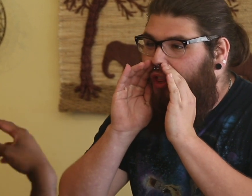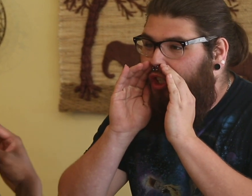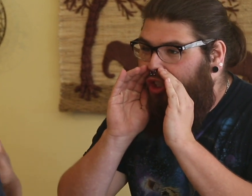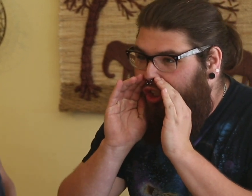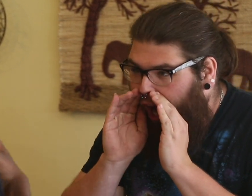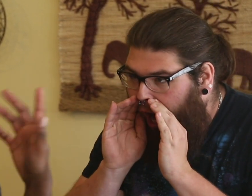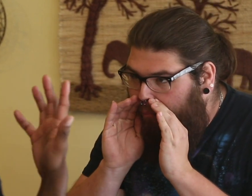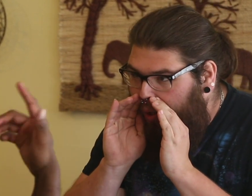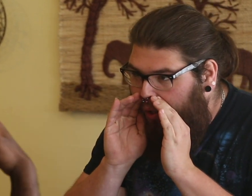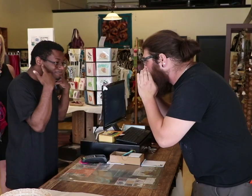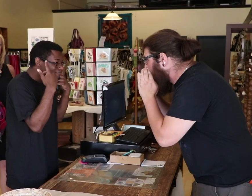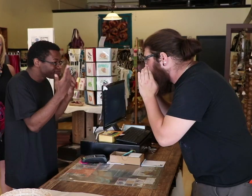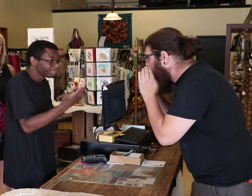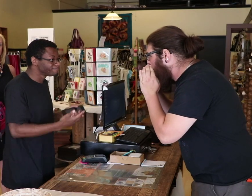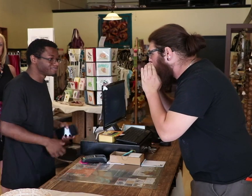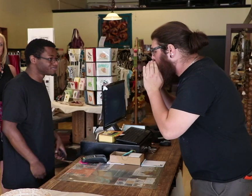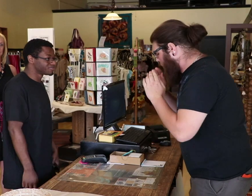*signs* I can't hear you... I don't read lips.